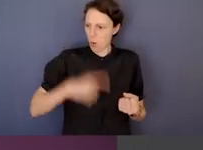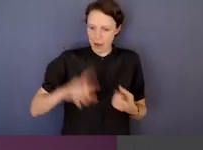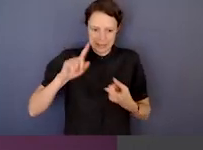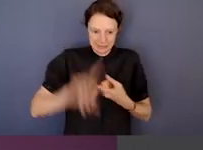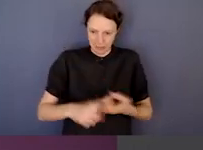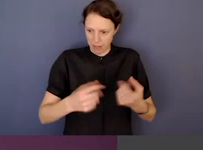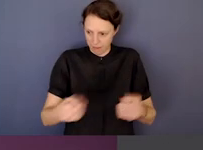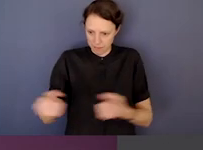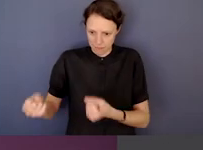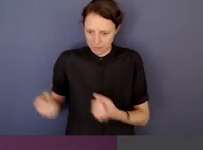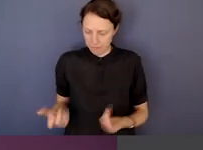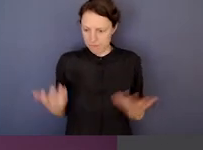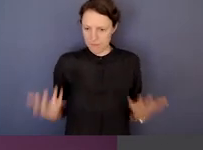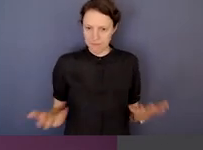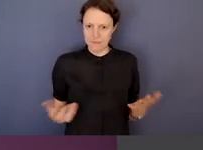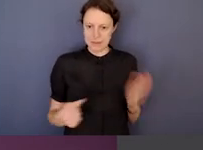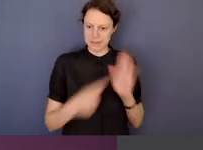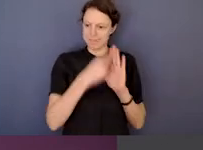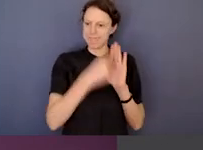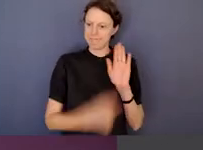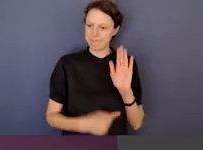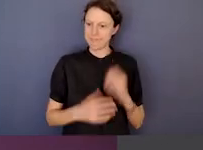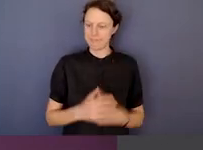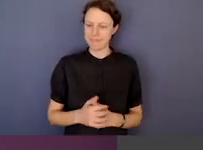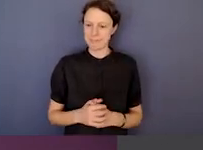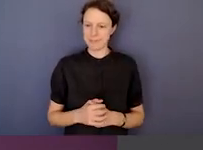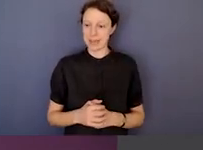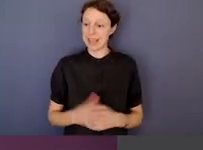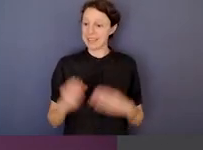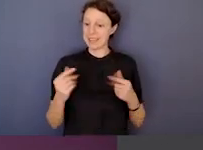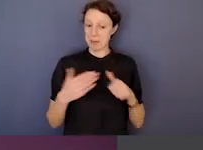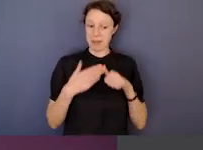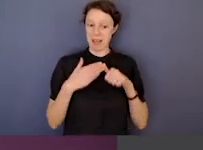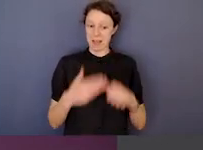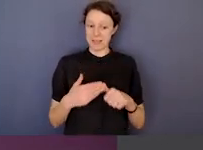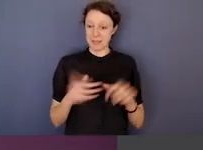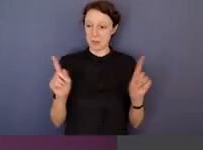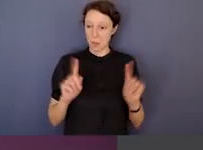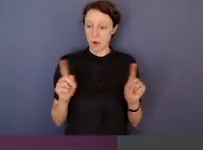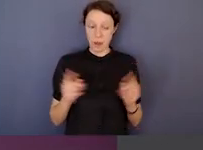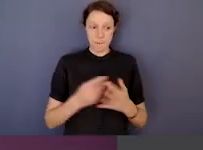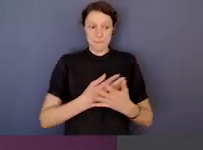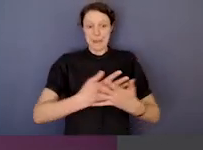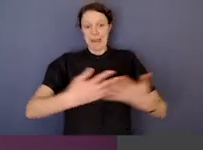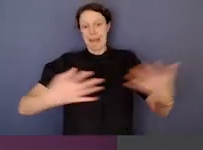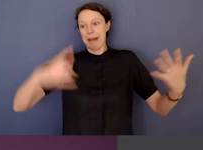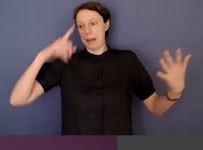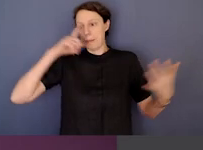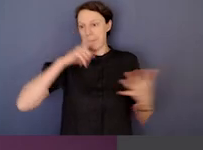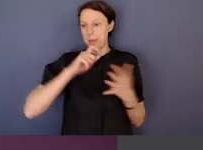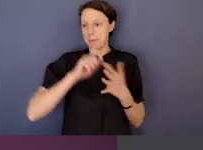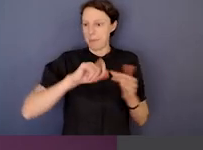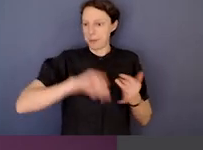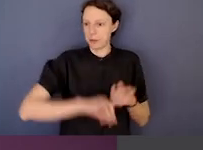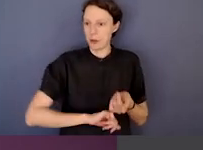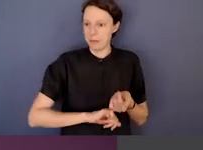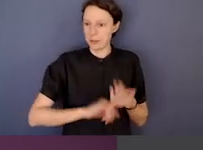Why are we still seeing it?" And some of the answers are, because there are so many people in the public sector,